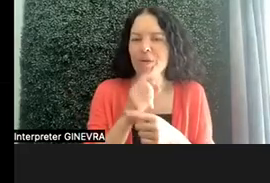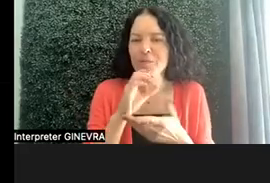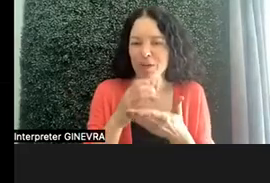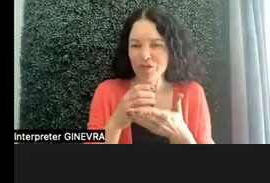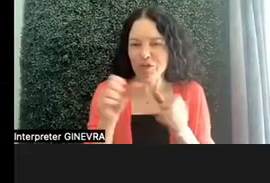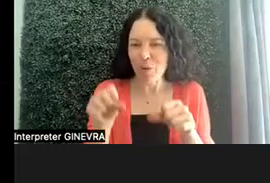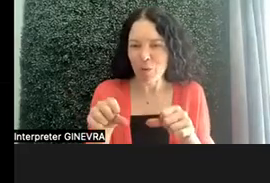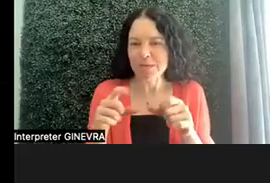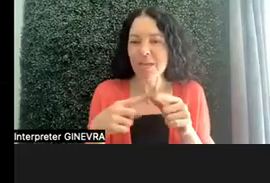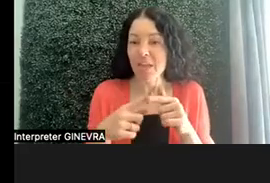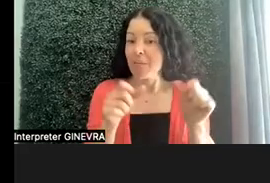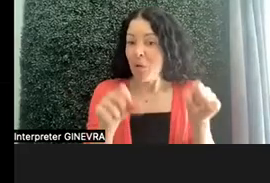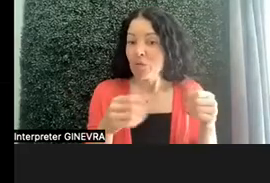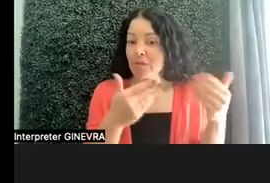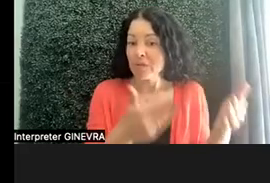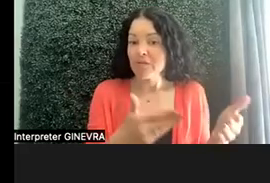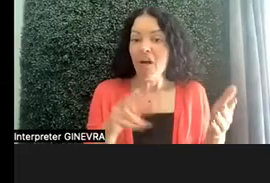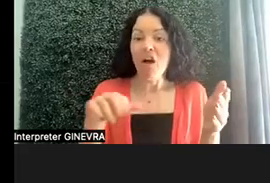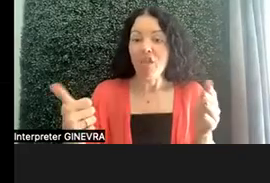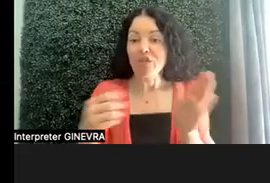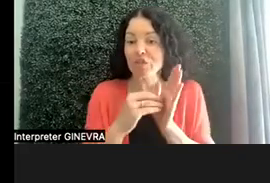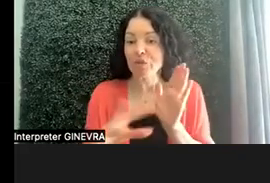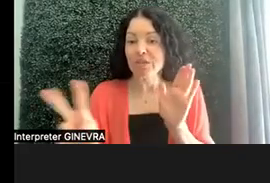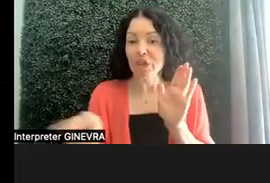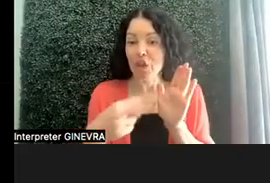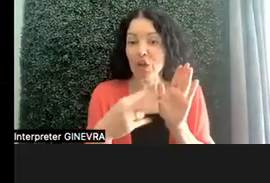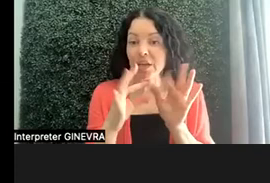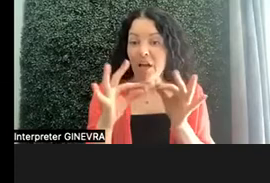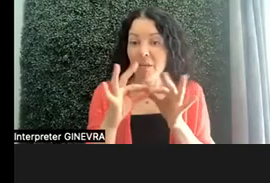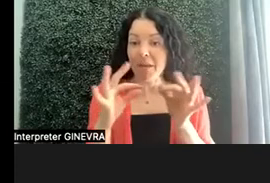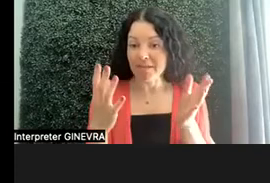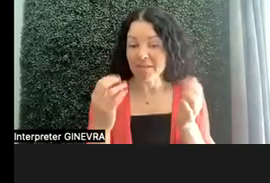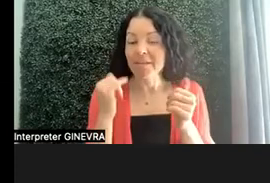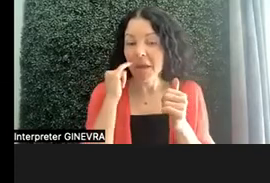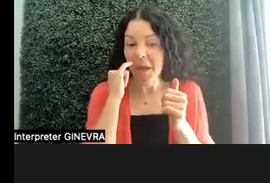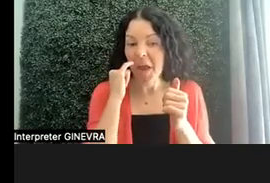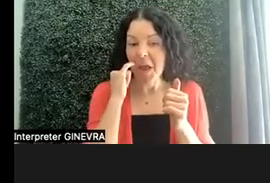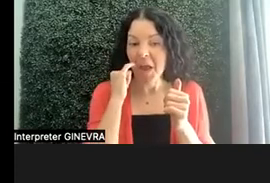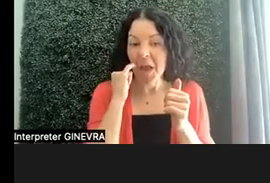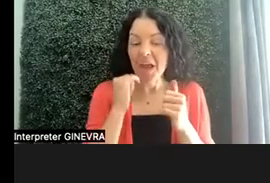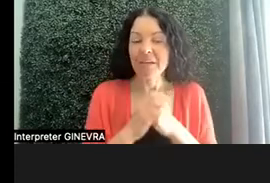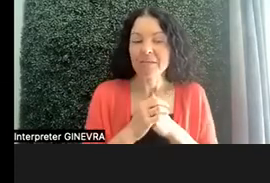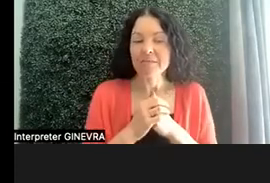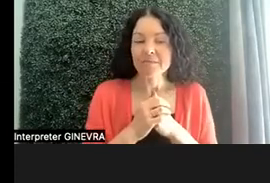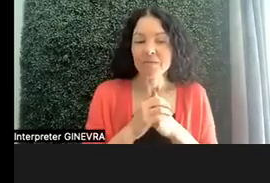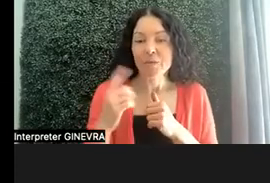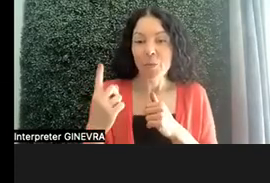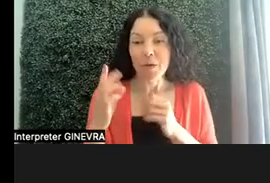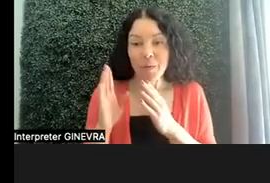And then it's posted. The other students can look at it. They can comment on their pictures and things like that. So that's one way that they share their work.